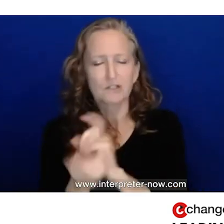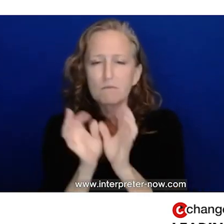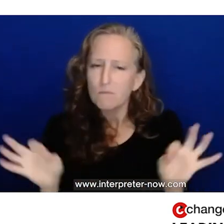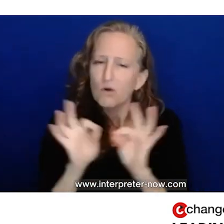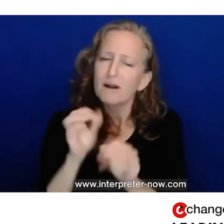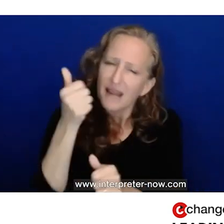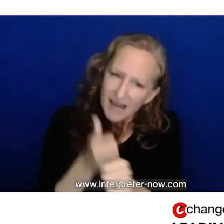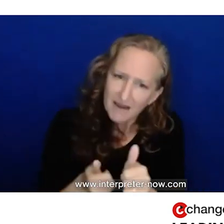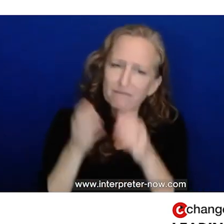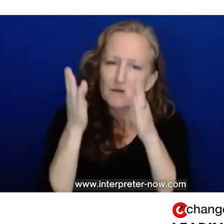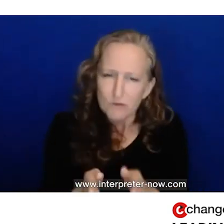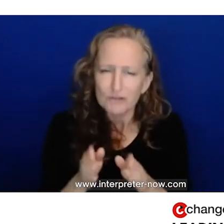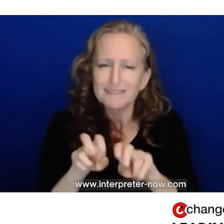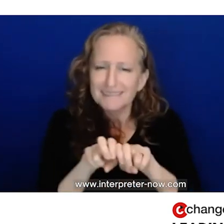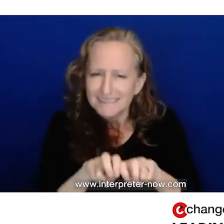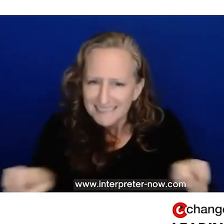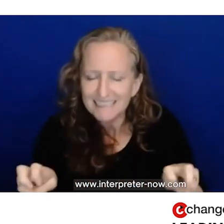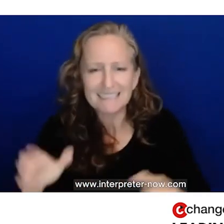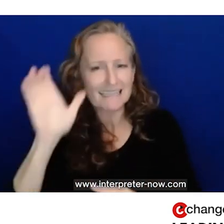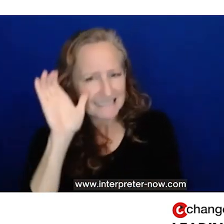Industrial Revolution that is happening right now.